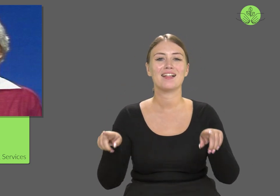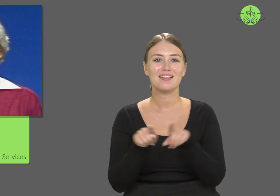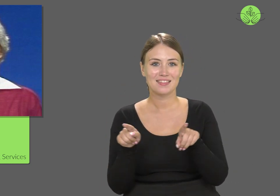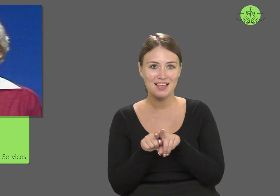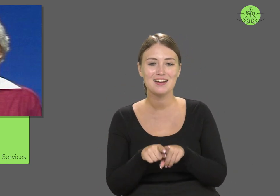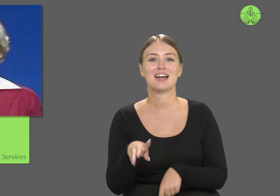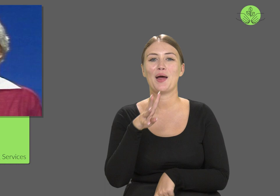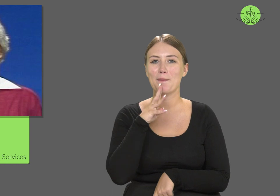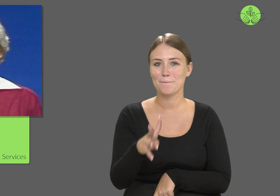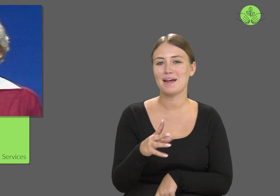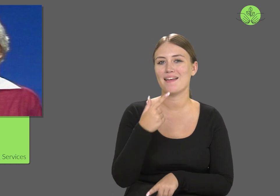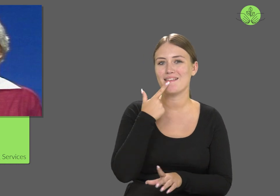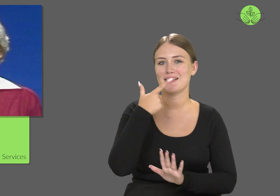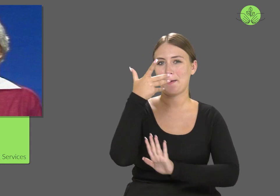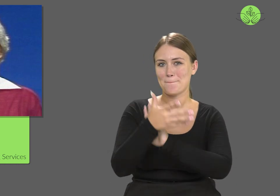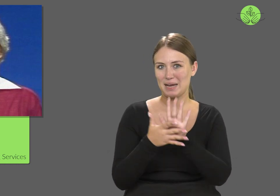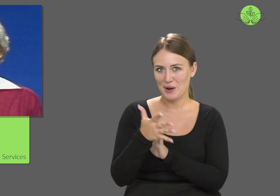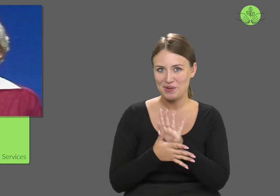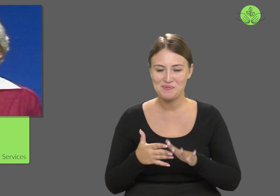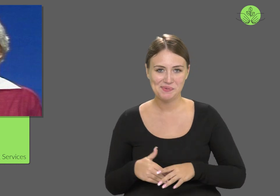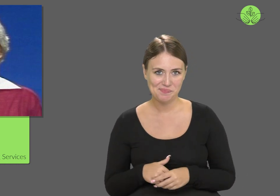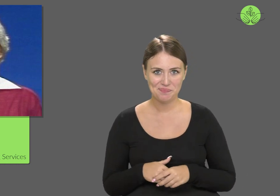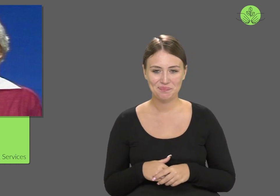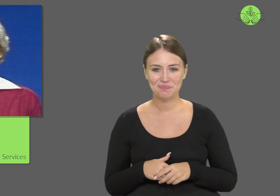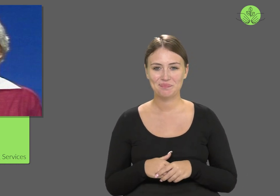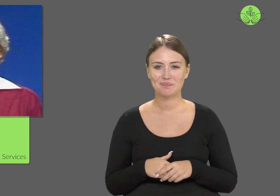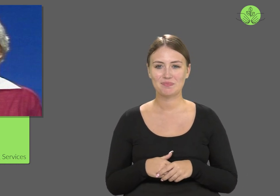British Sign Language, and American Sign Language.